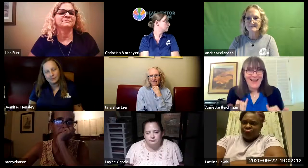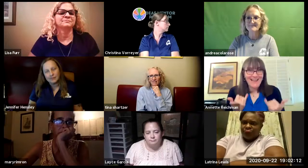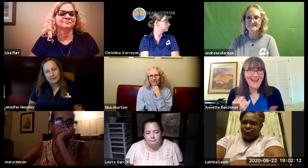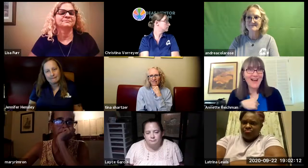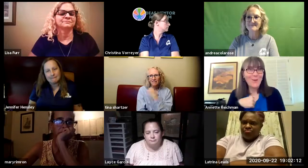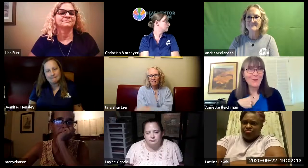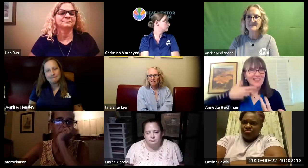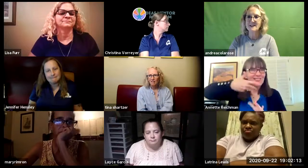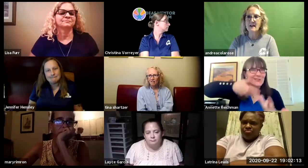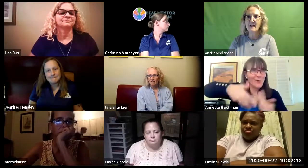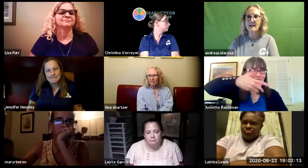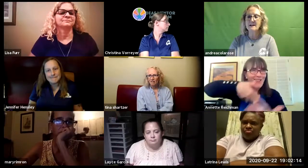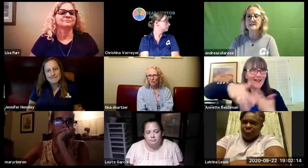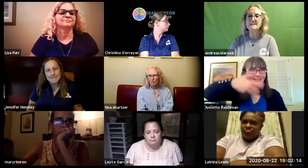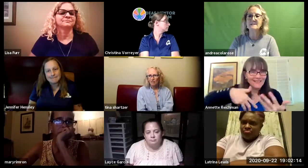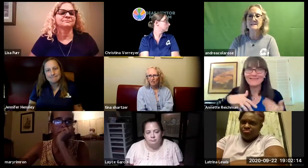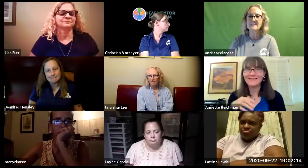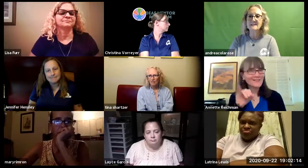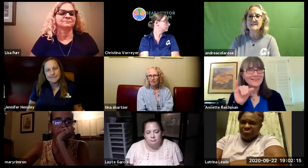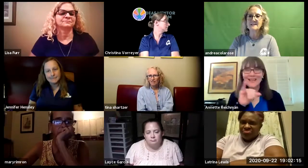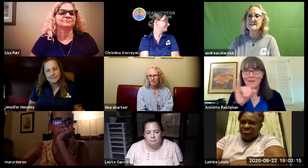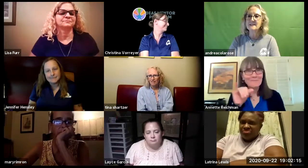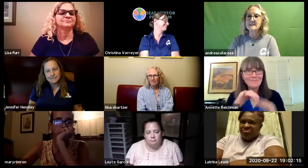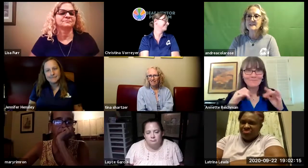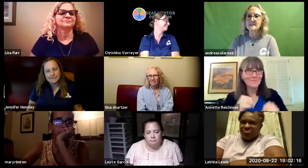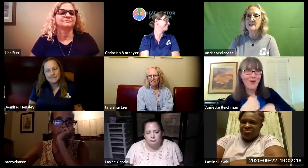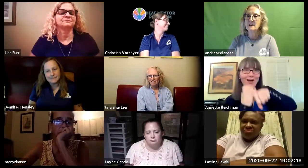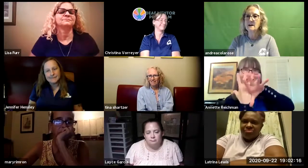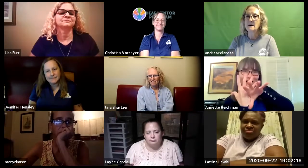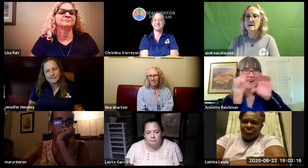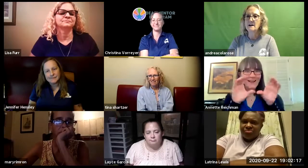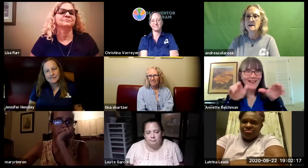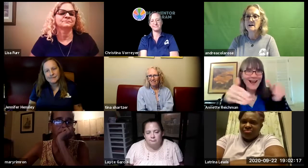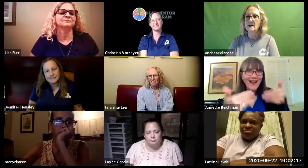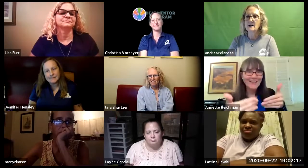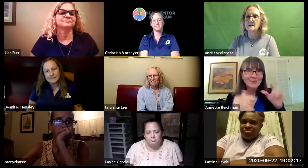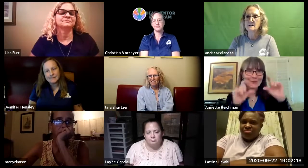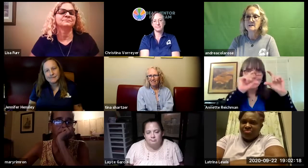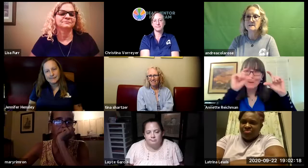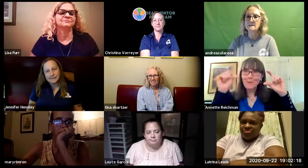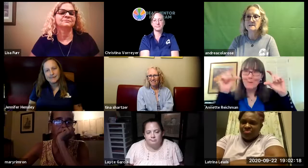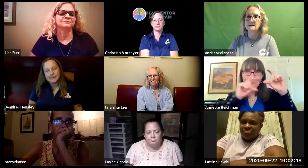what they are doing what we're doing their socialization is